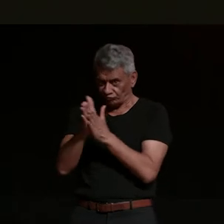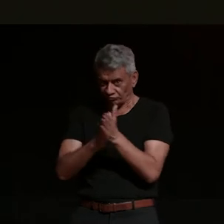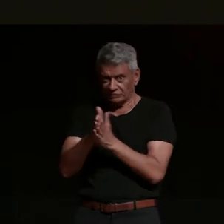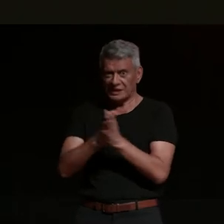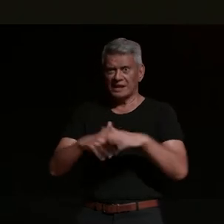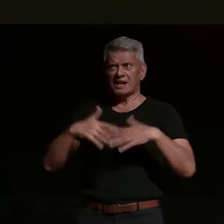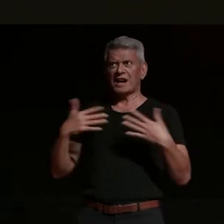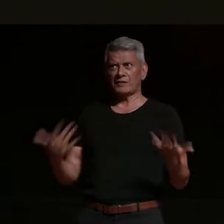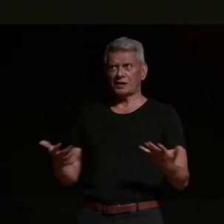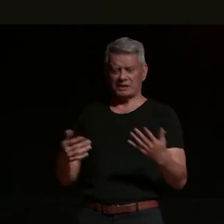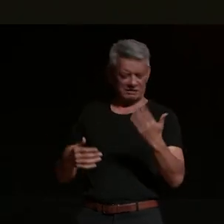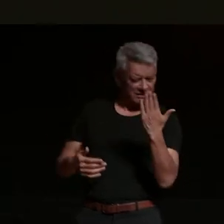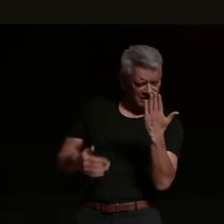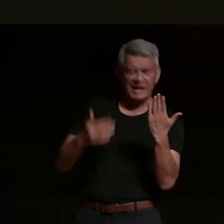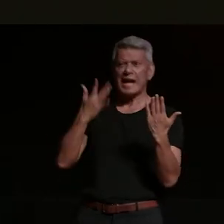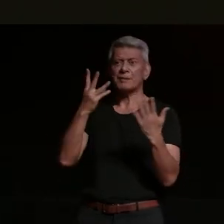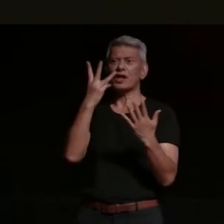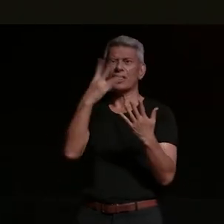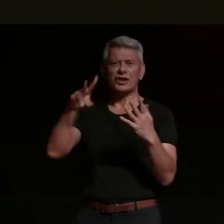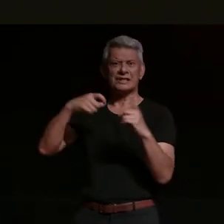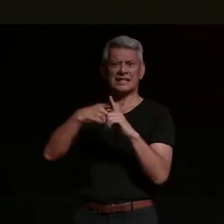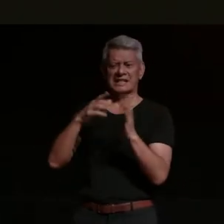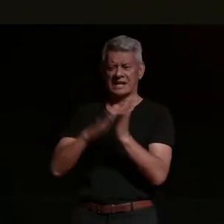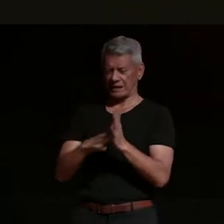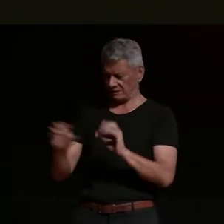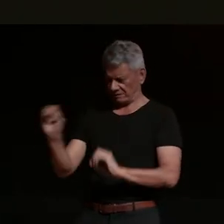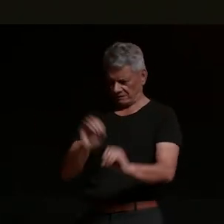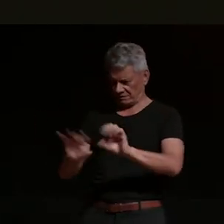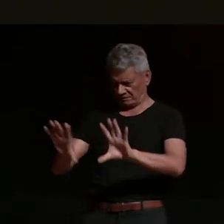about 200k on the road putting it all back together and then selling it one lady owner